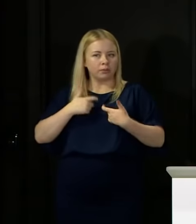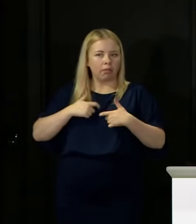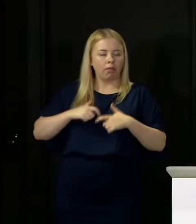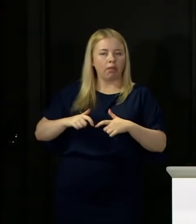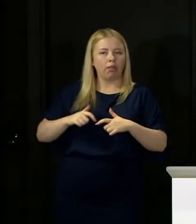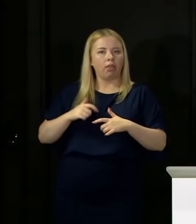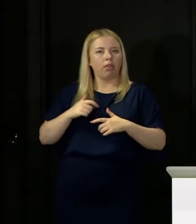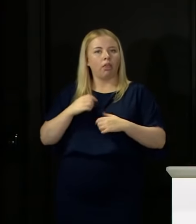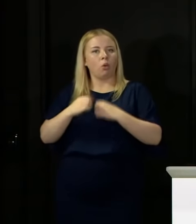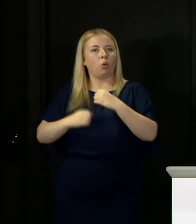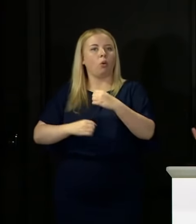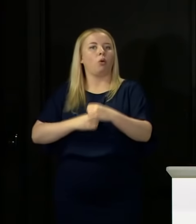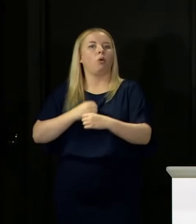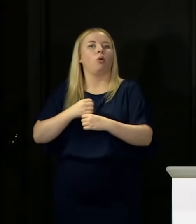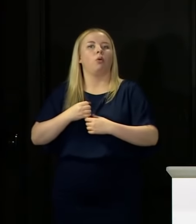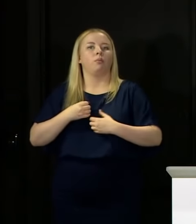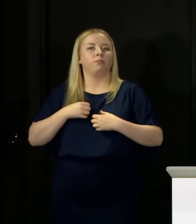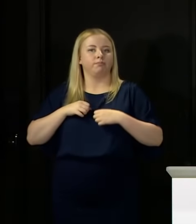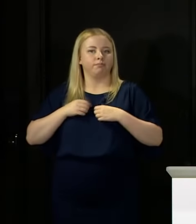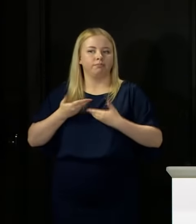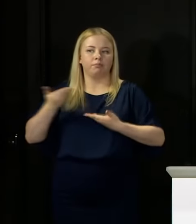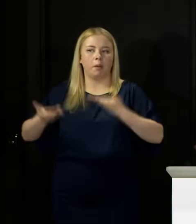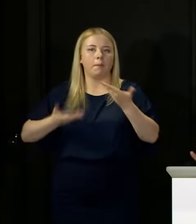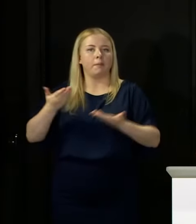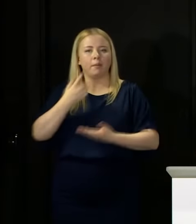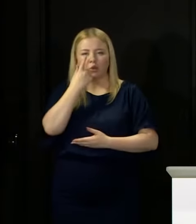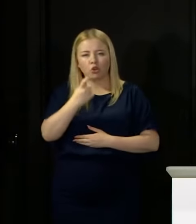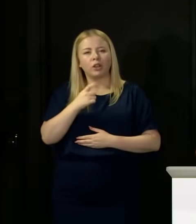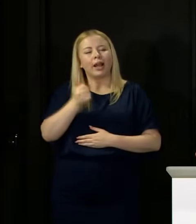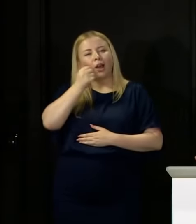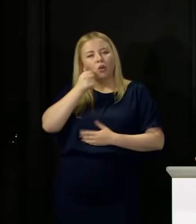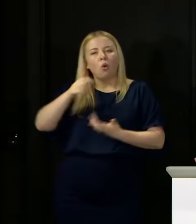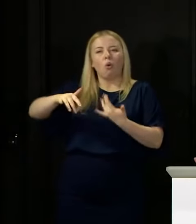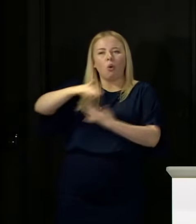we are all trying to understand these rules that we are having to live under now that